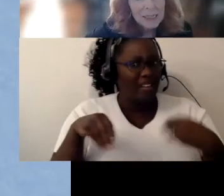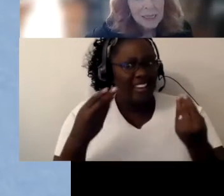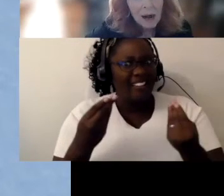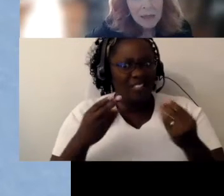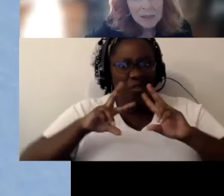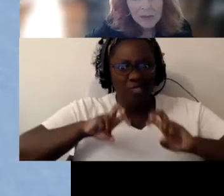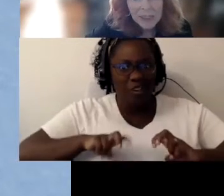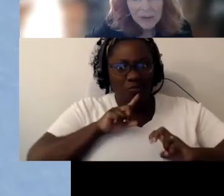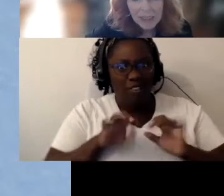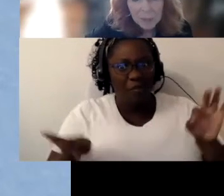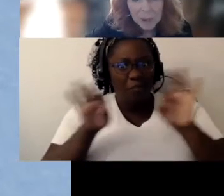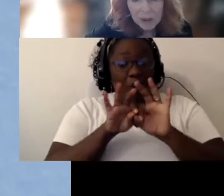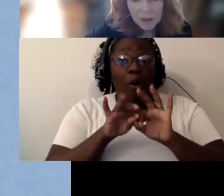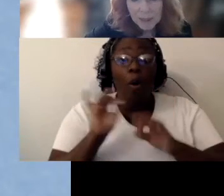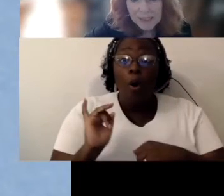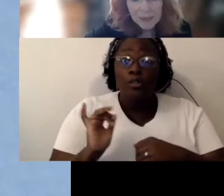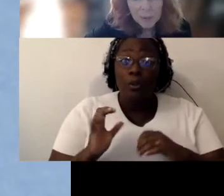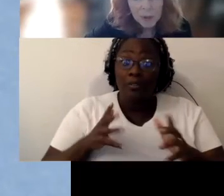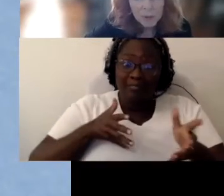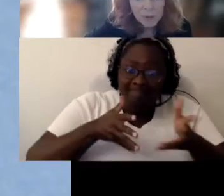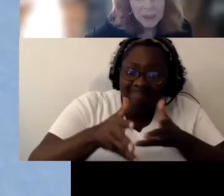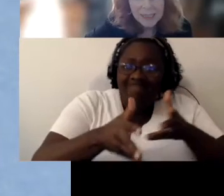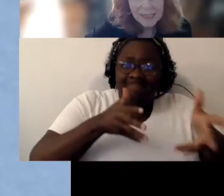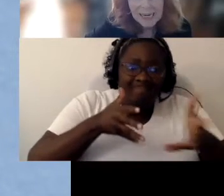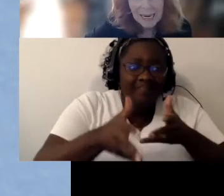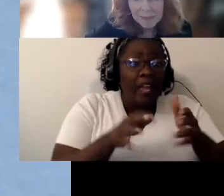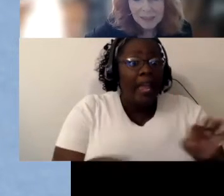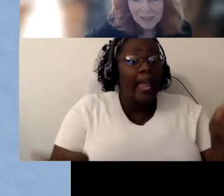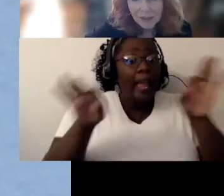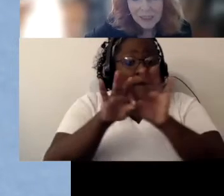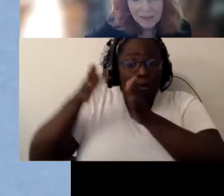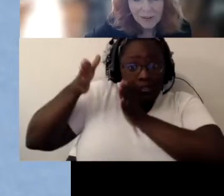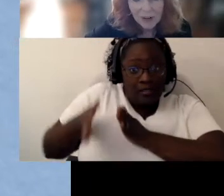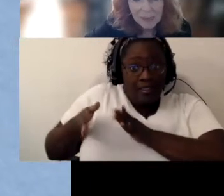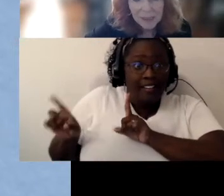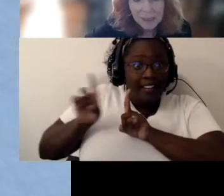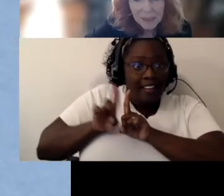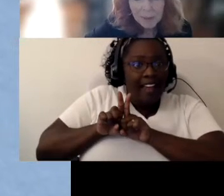Also, the interaction partner plays an important role in adapting the learning environment,